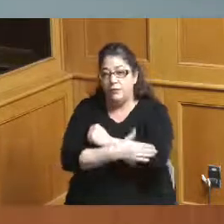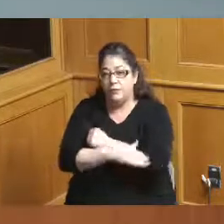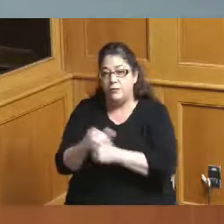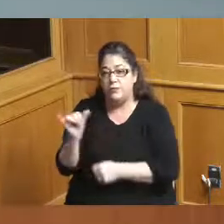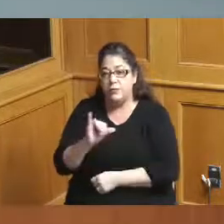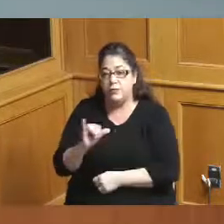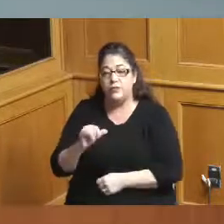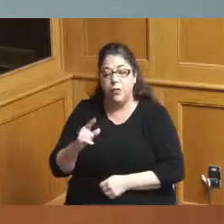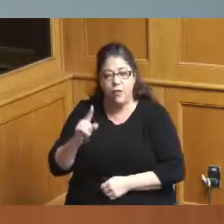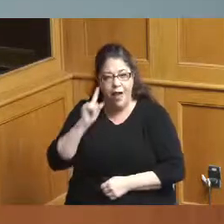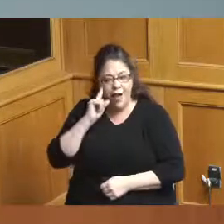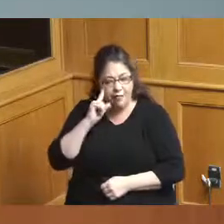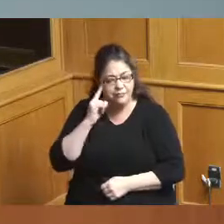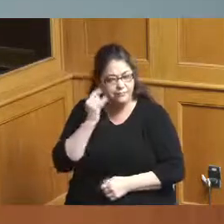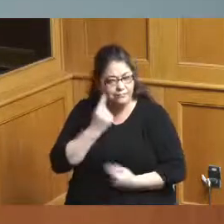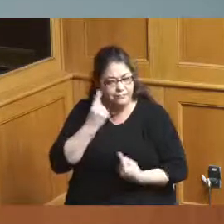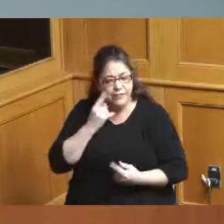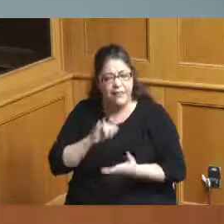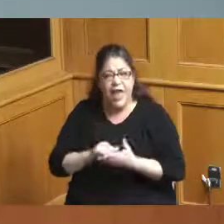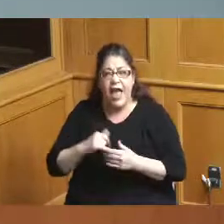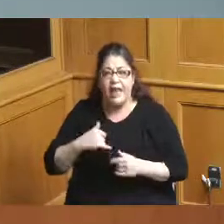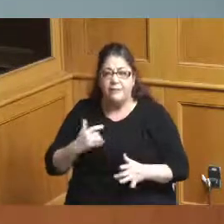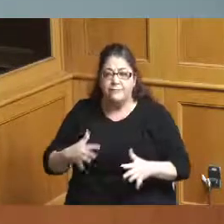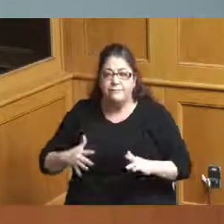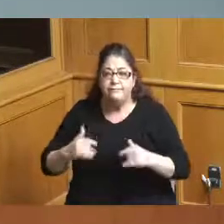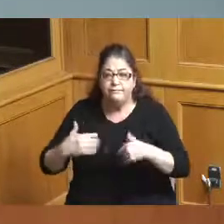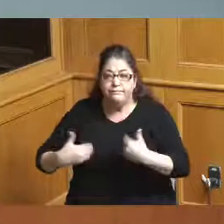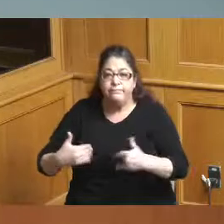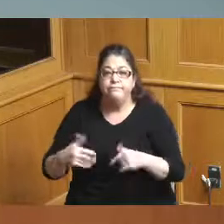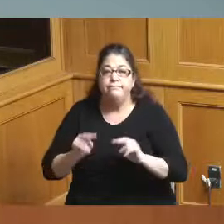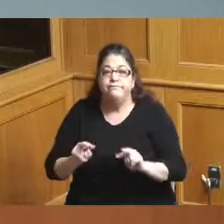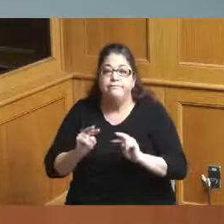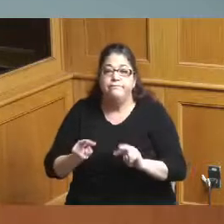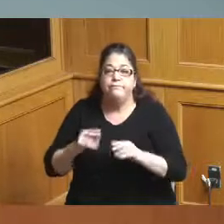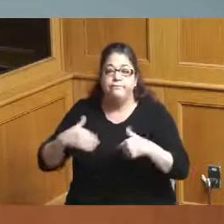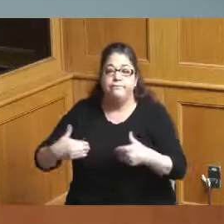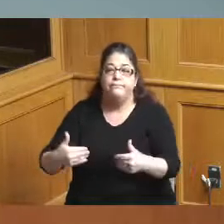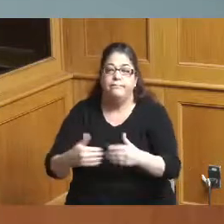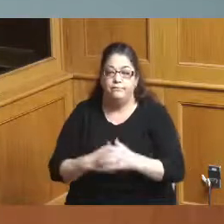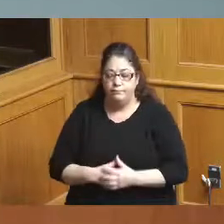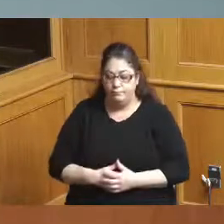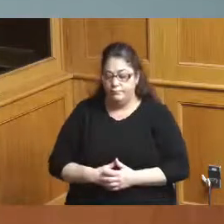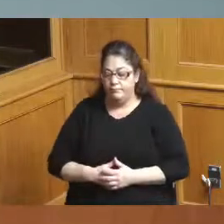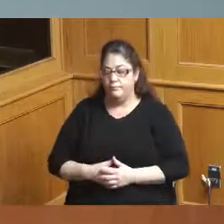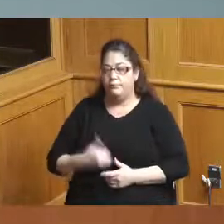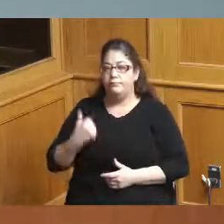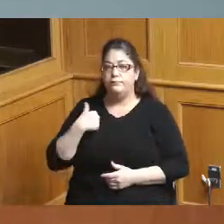heart and am anxious to get this thing moving as well the one thing I do want to highlight is that